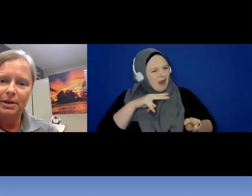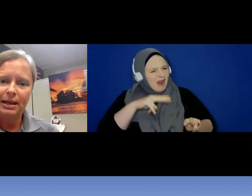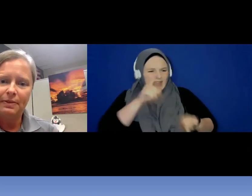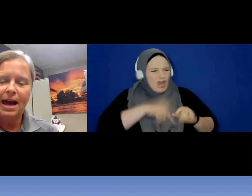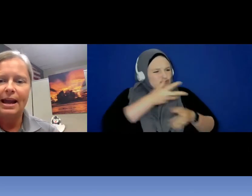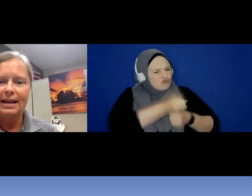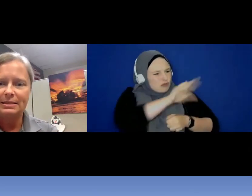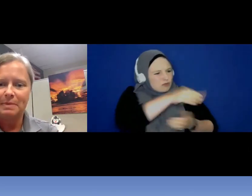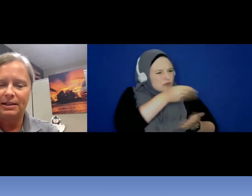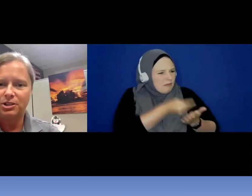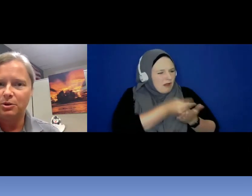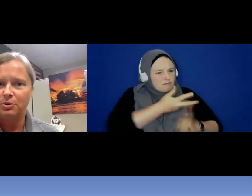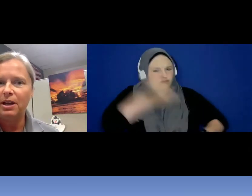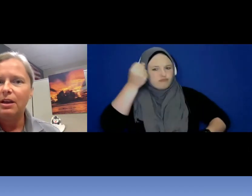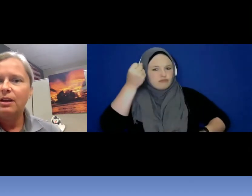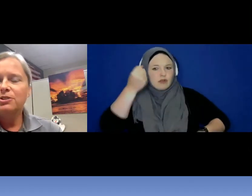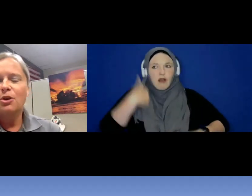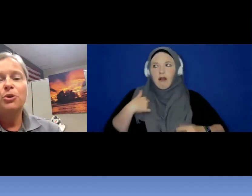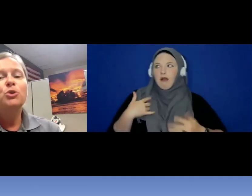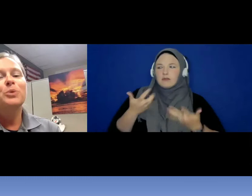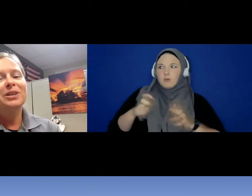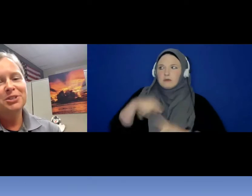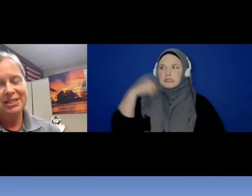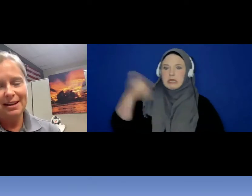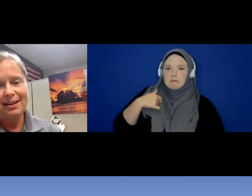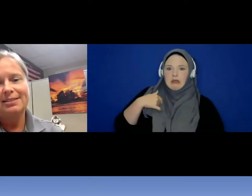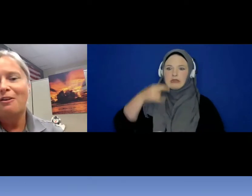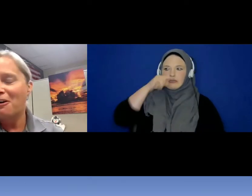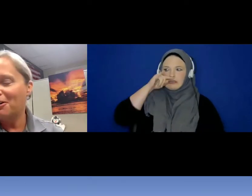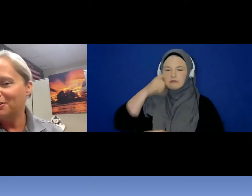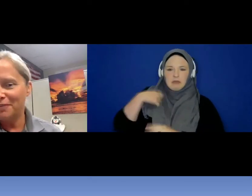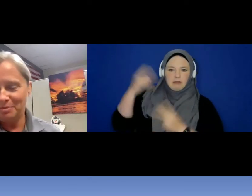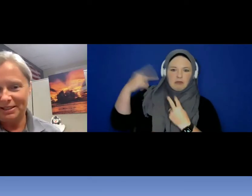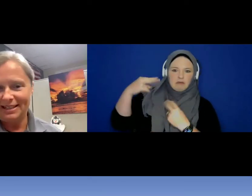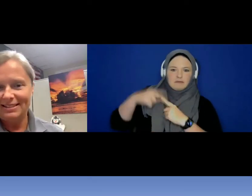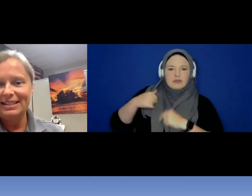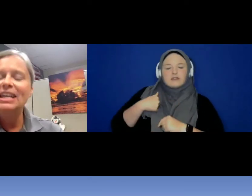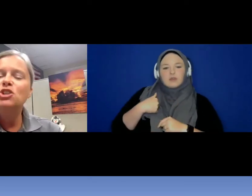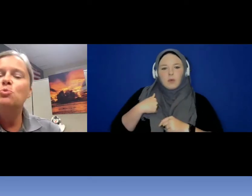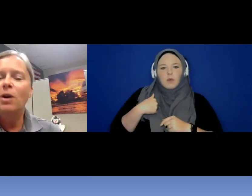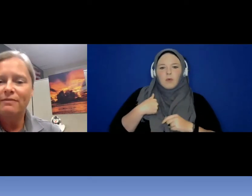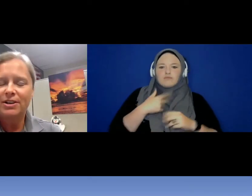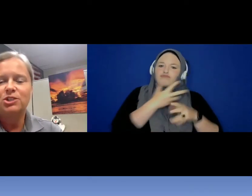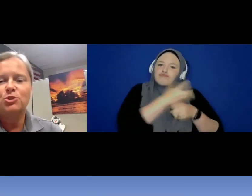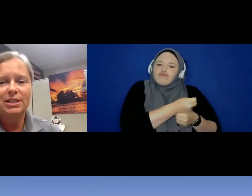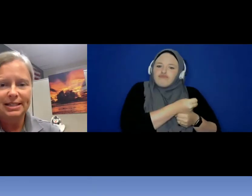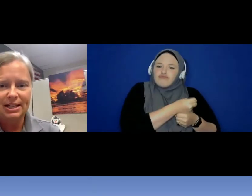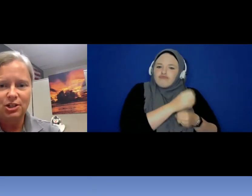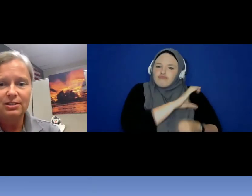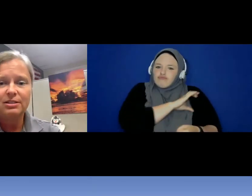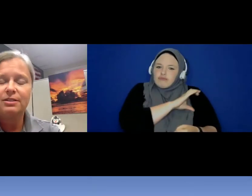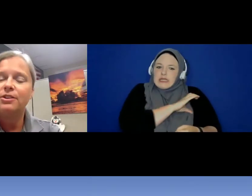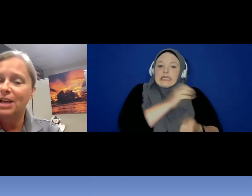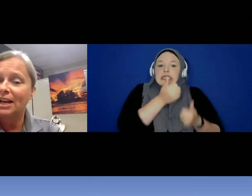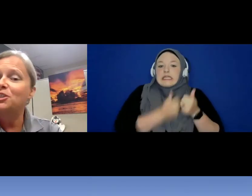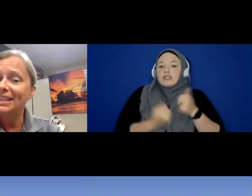in that aspect too. So, you will see us all over the place . Each one of our district stations there is actually